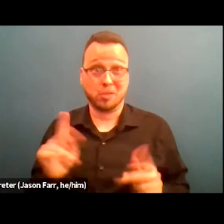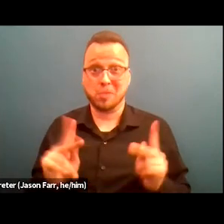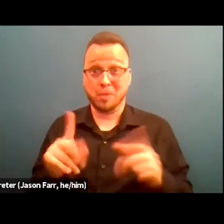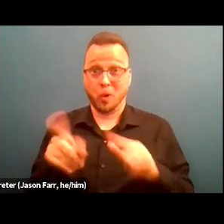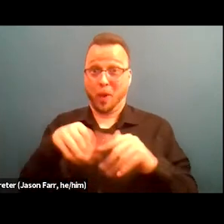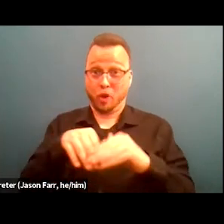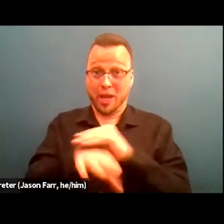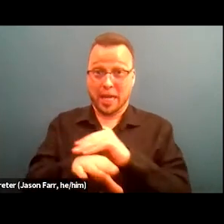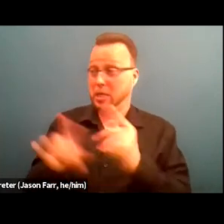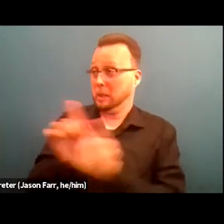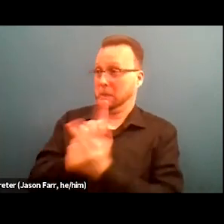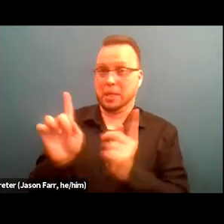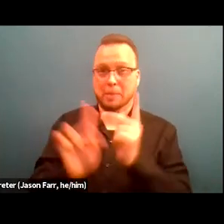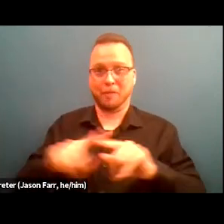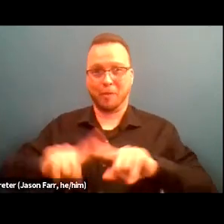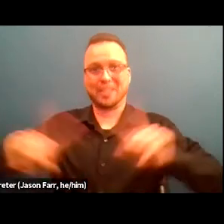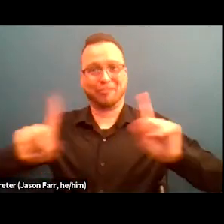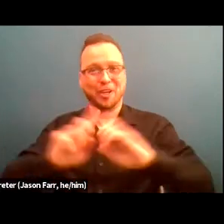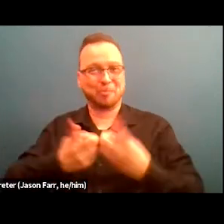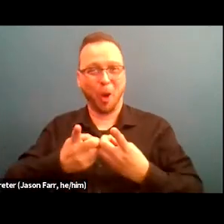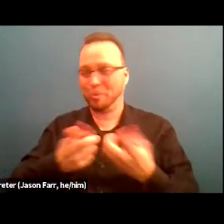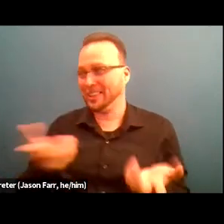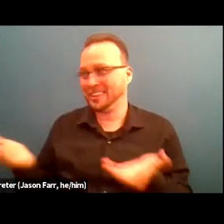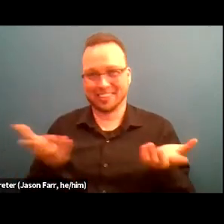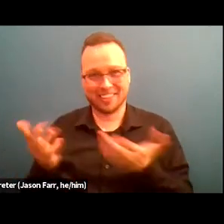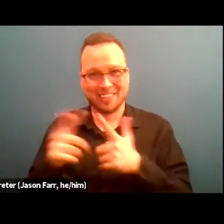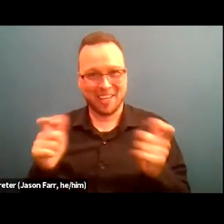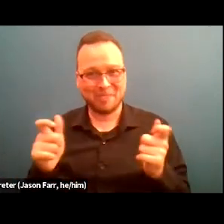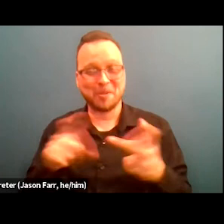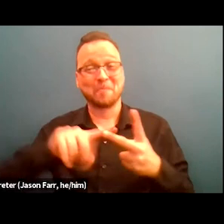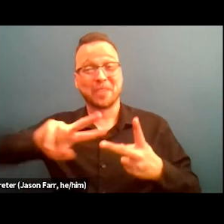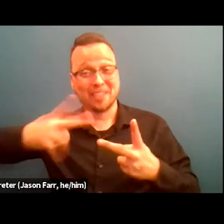from other programs and departments. Two, they're learning about all of our pillars.